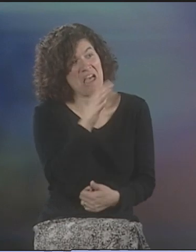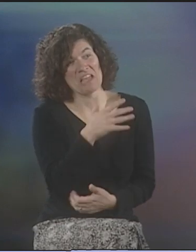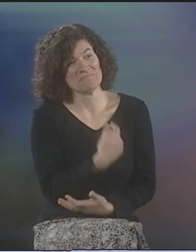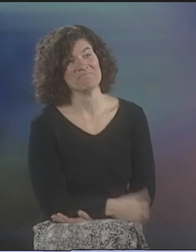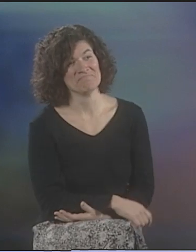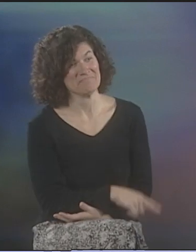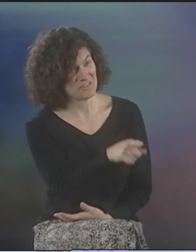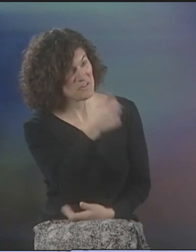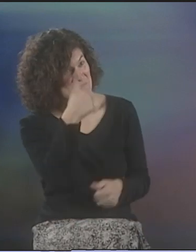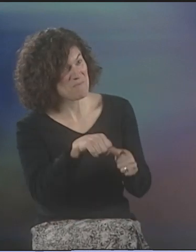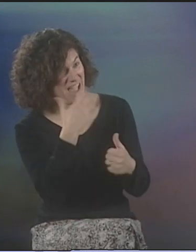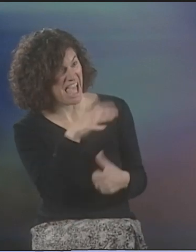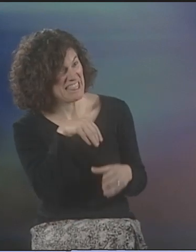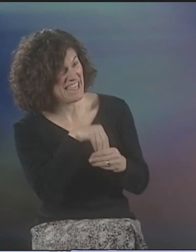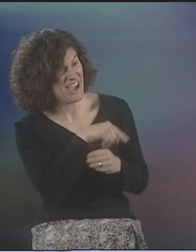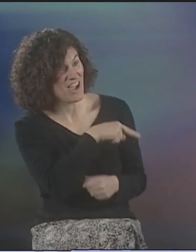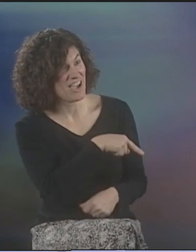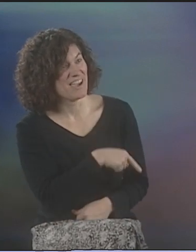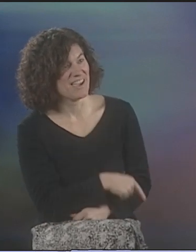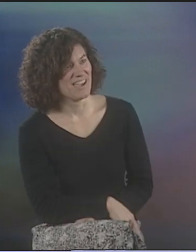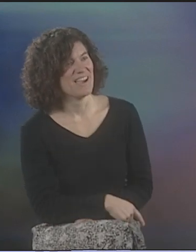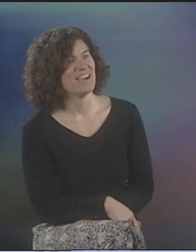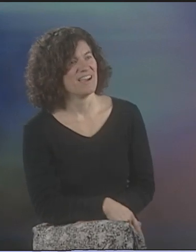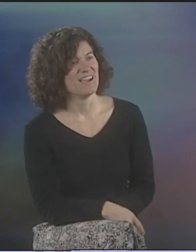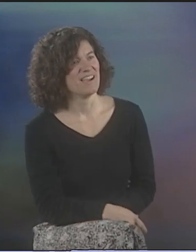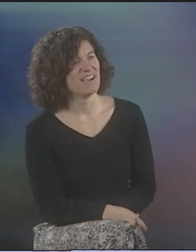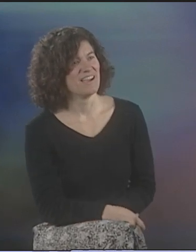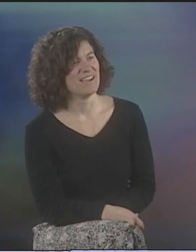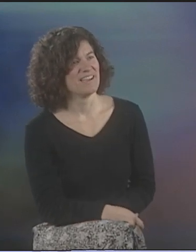IT MIGHT HAVE BEEN HOT IN THERE. I DON'T REMEMBER. DO YOU REMEMBER IT BEING HOT IN THERE?